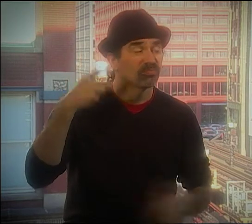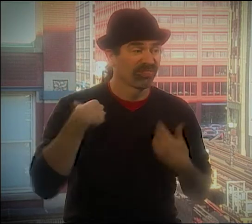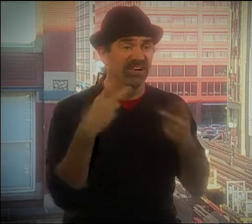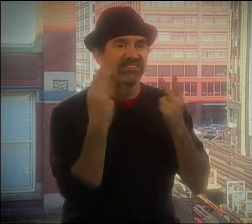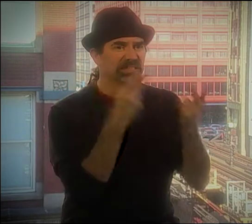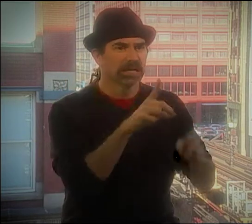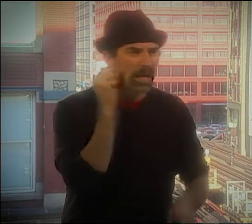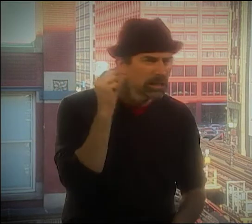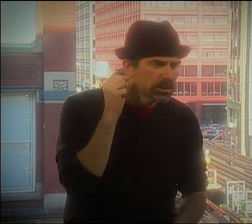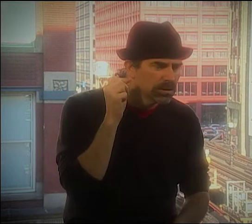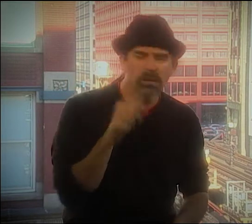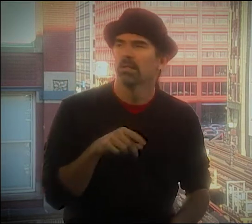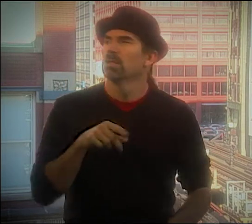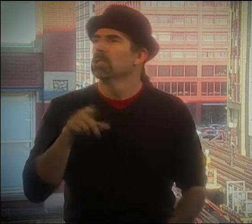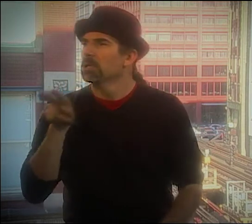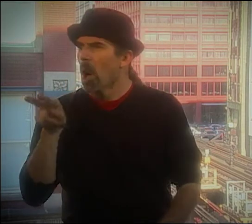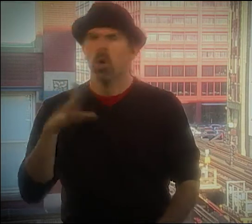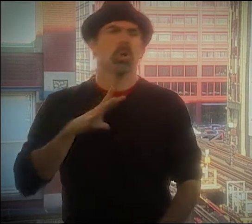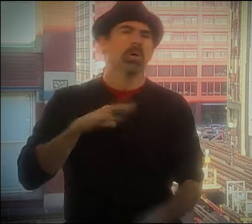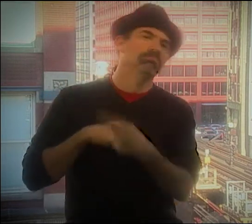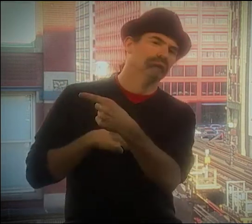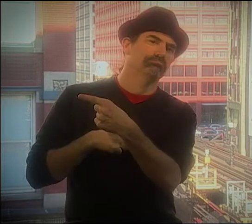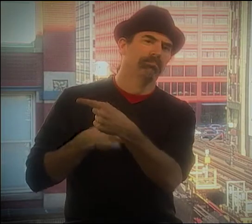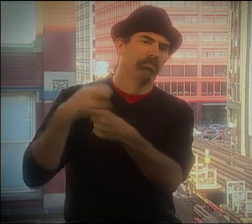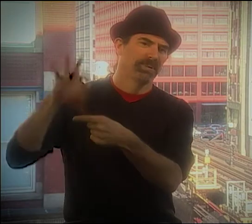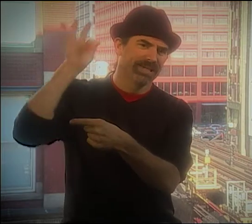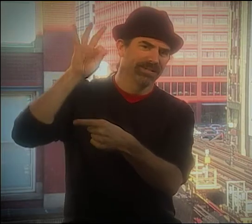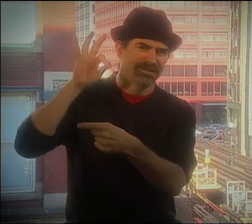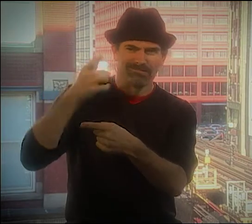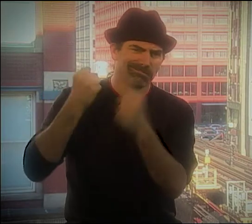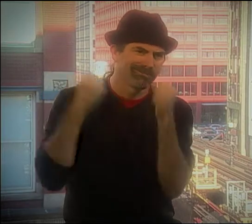SO I THOUGHT, "YES," AND I VISITED GALLAUDET.